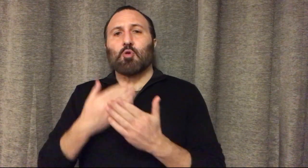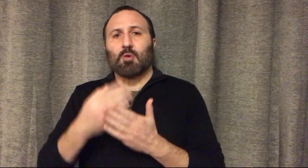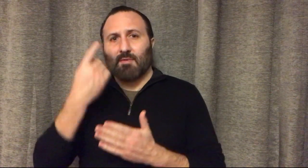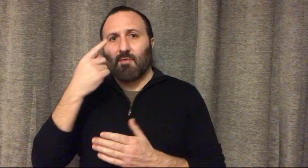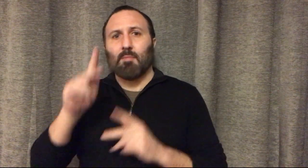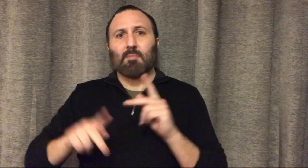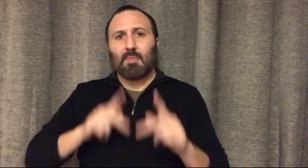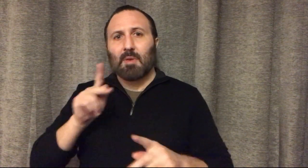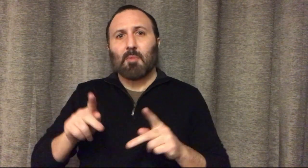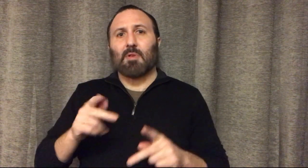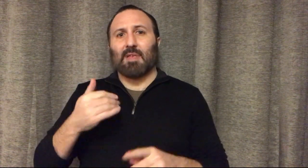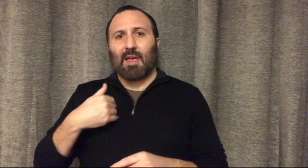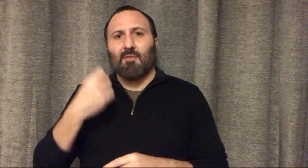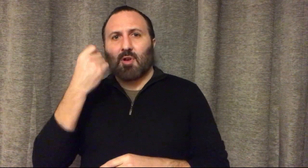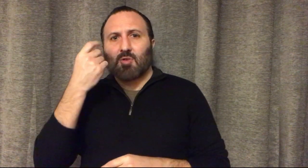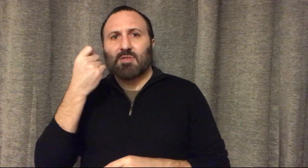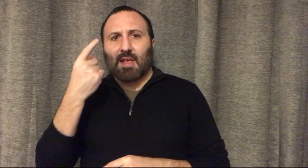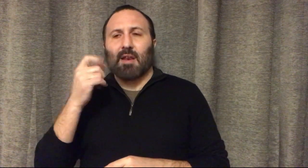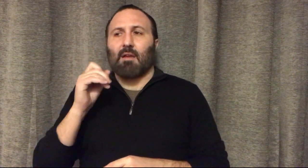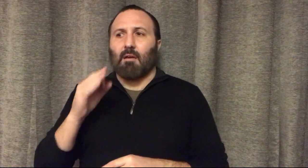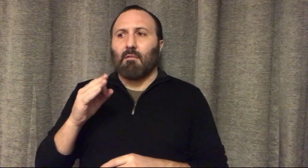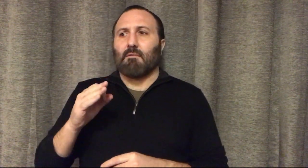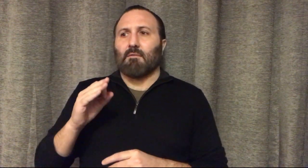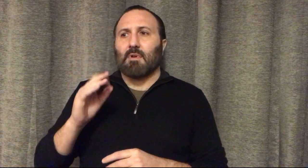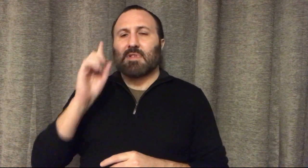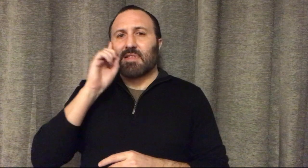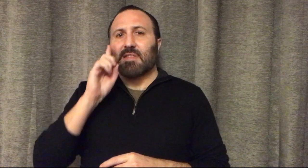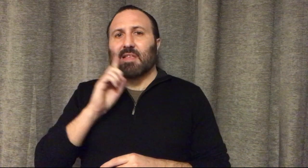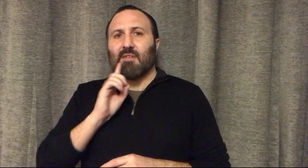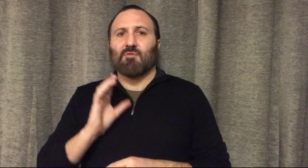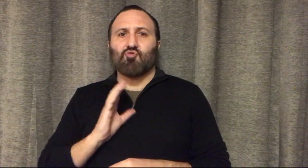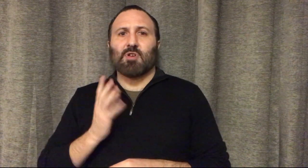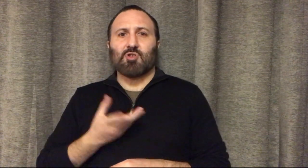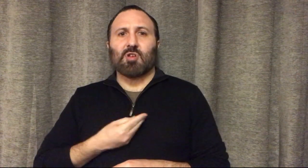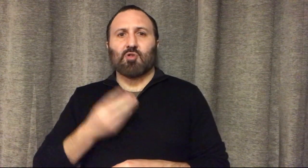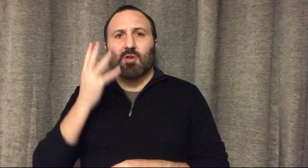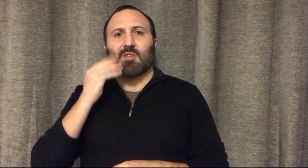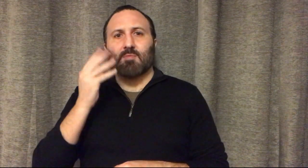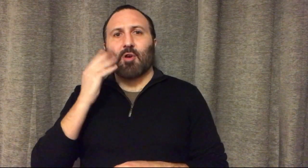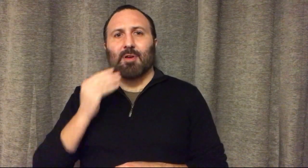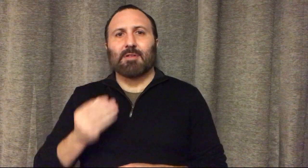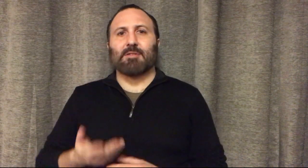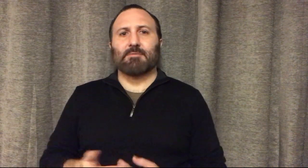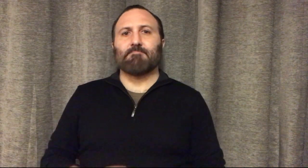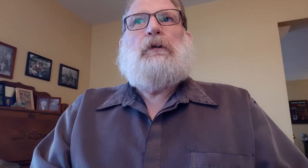It is good for people to have a better understanding of a Deaf trans person's experience.